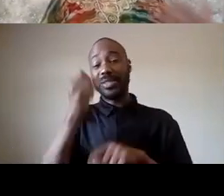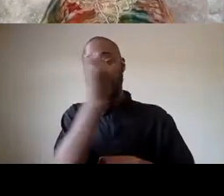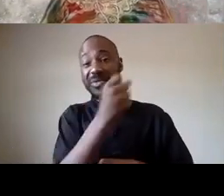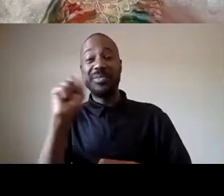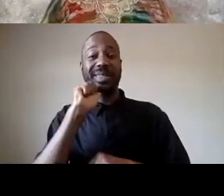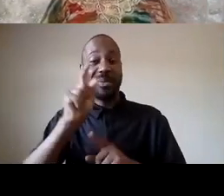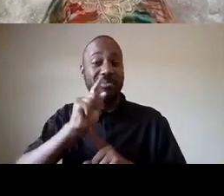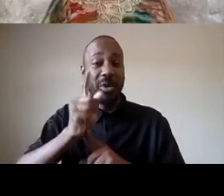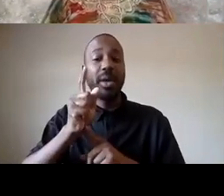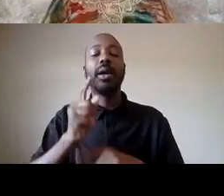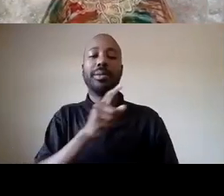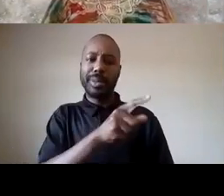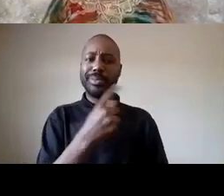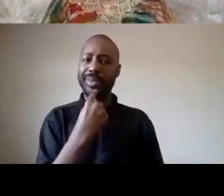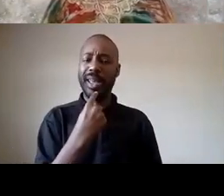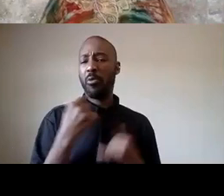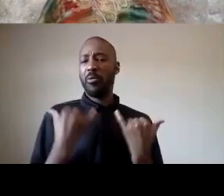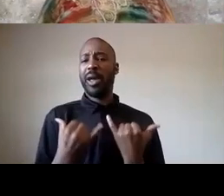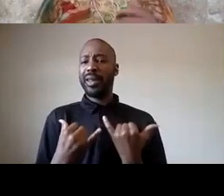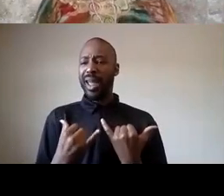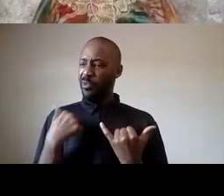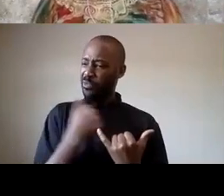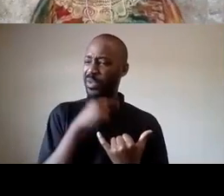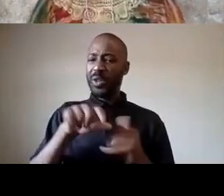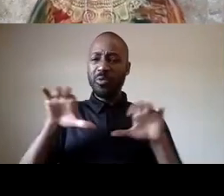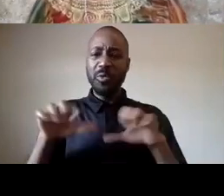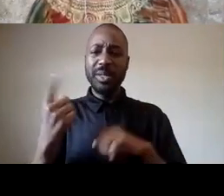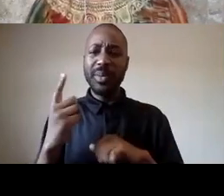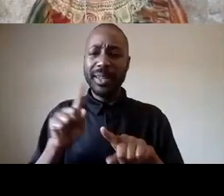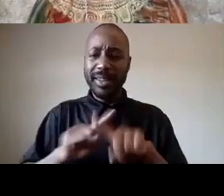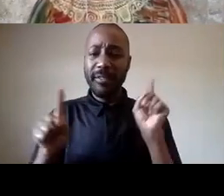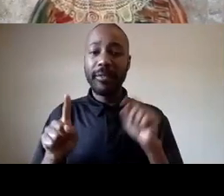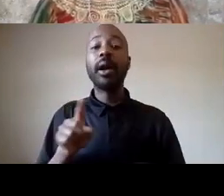is time to do something different on the right what you see happening is